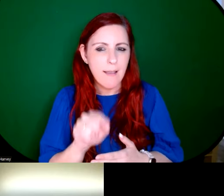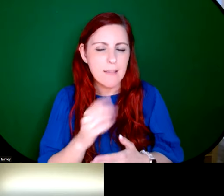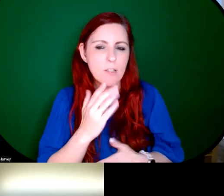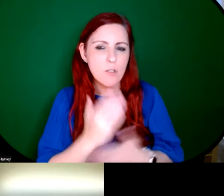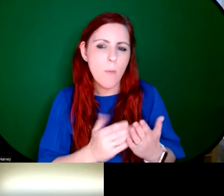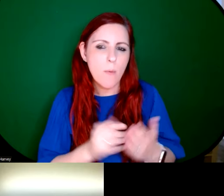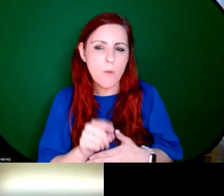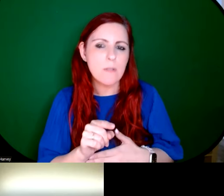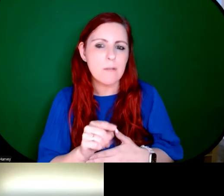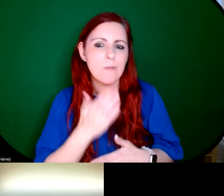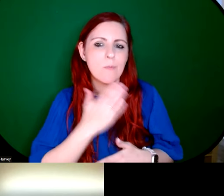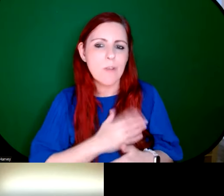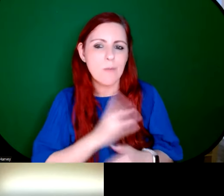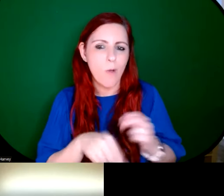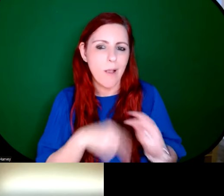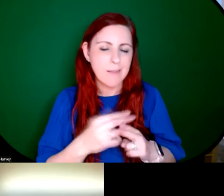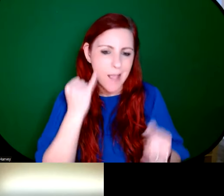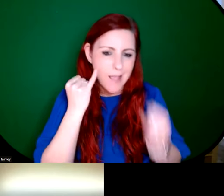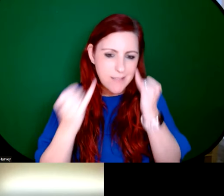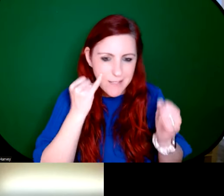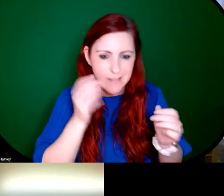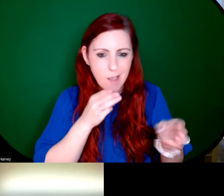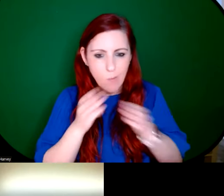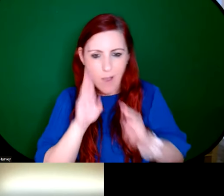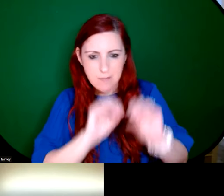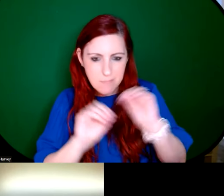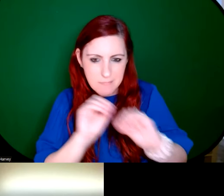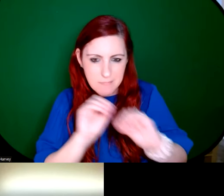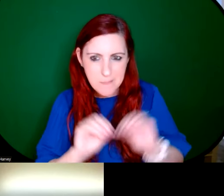like her working out ideas, they might have been a design for maybe the predella